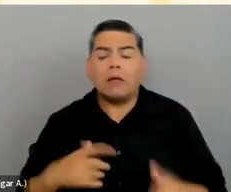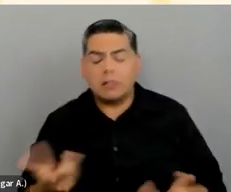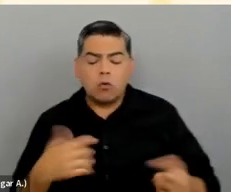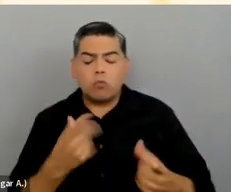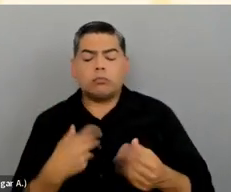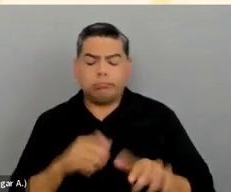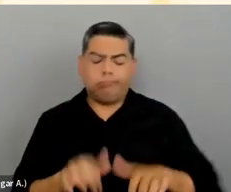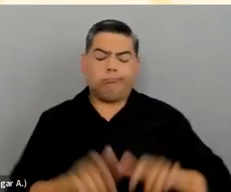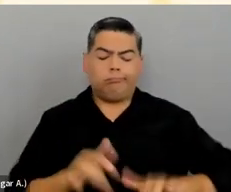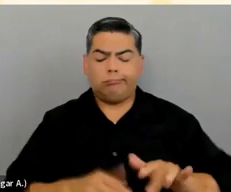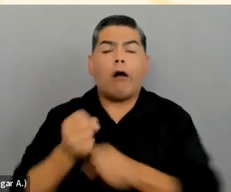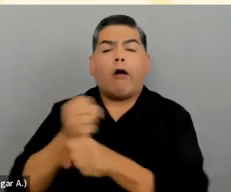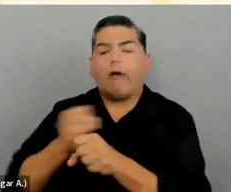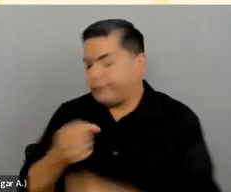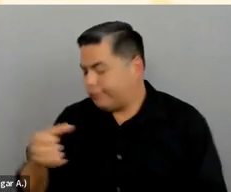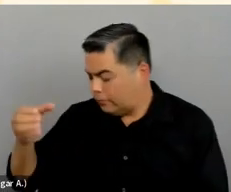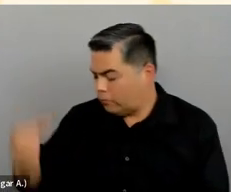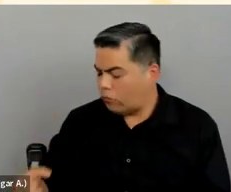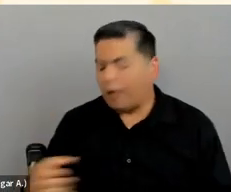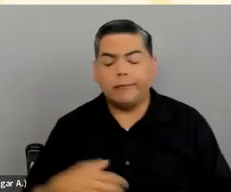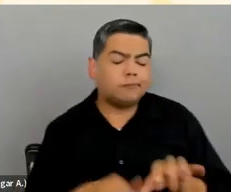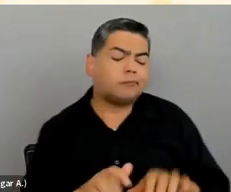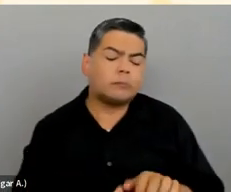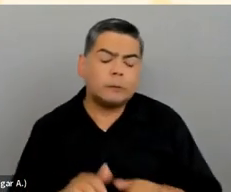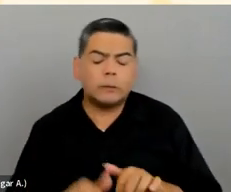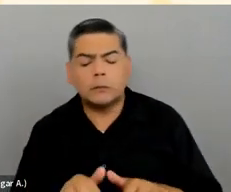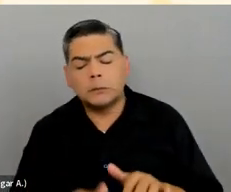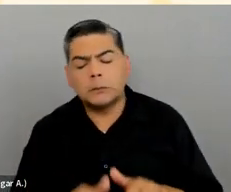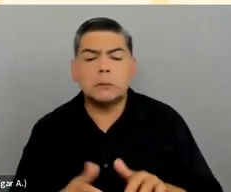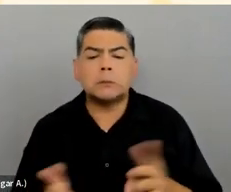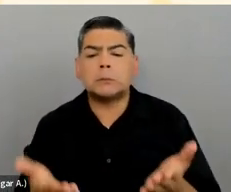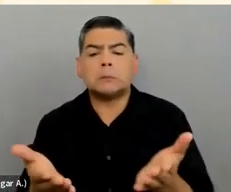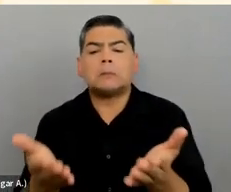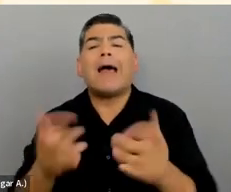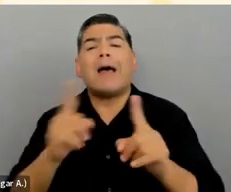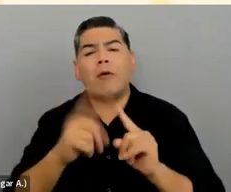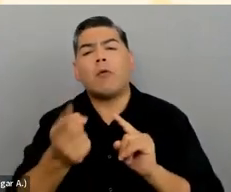He's got a cup of coffee sitting next to him on the bench. And he just happens to have a prosthetic leg.